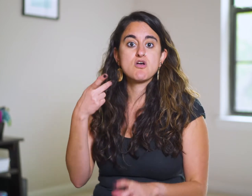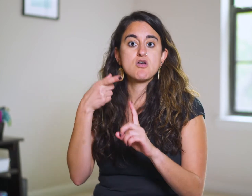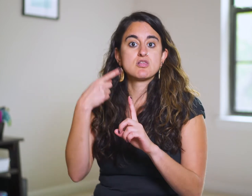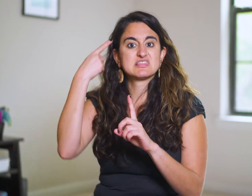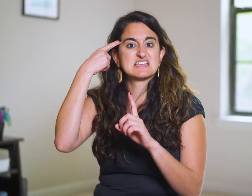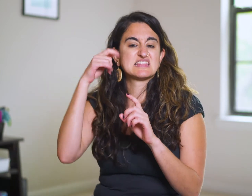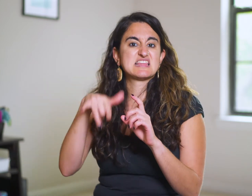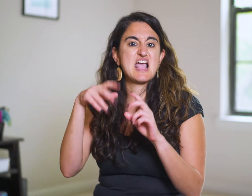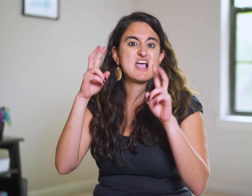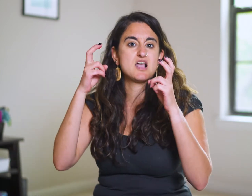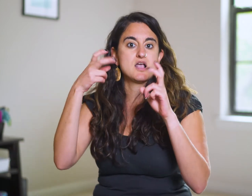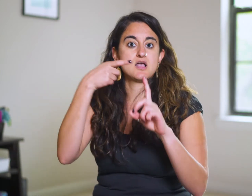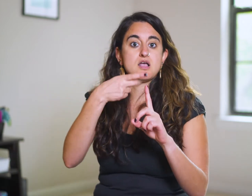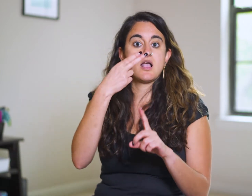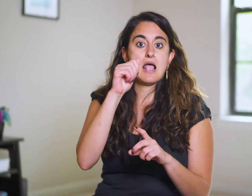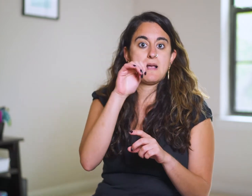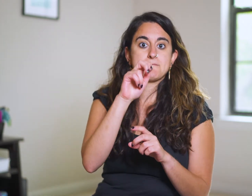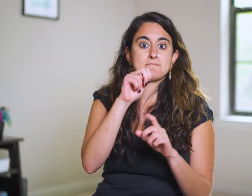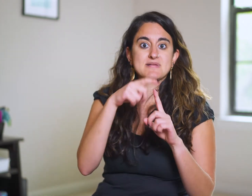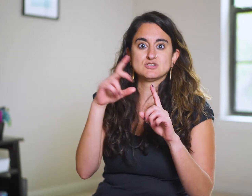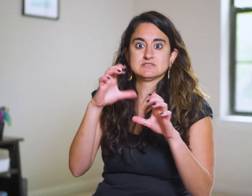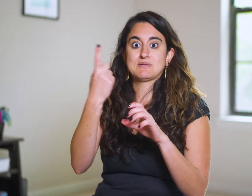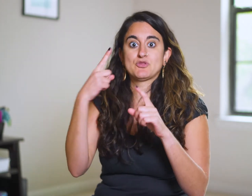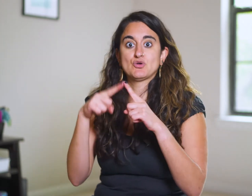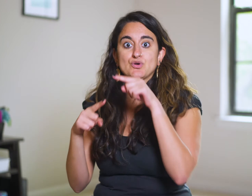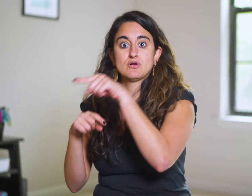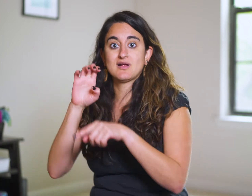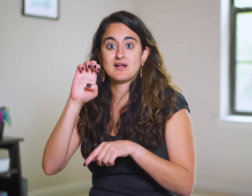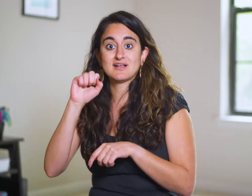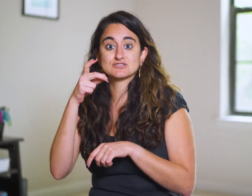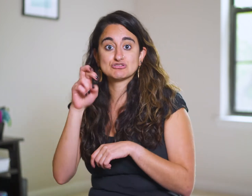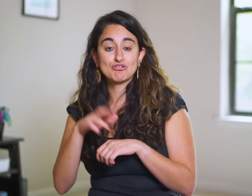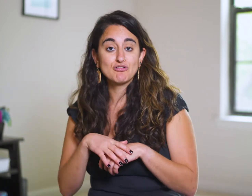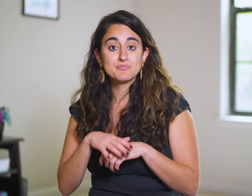He thinks it’s an assault of some sort,